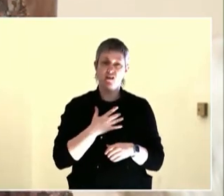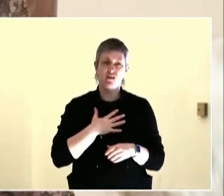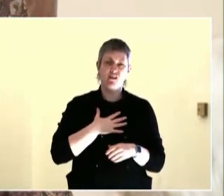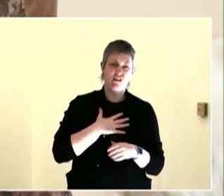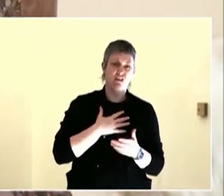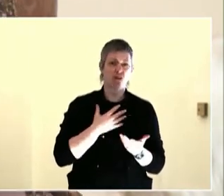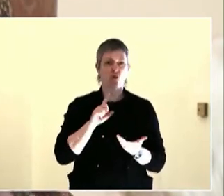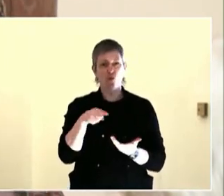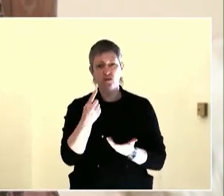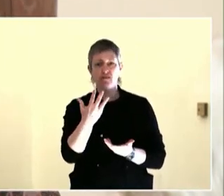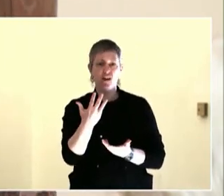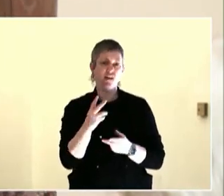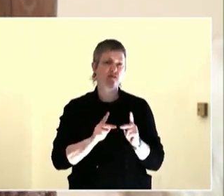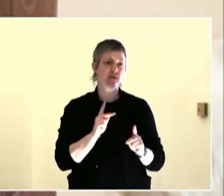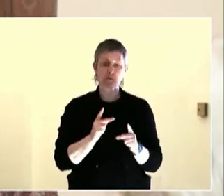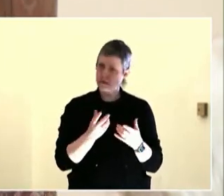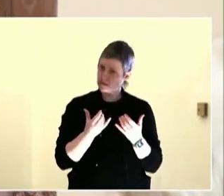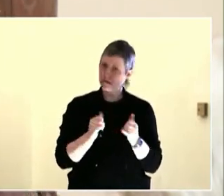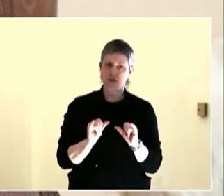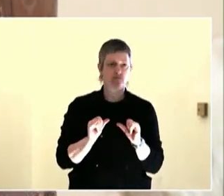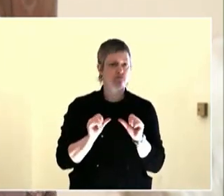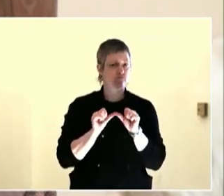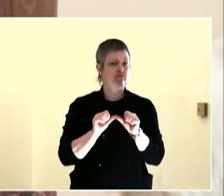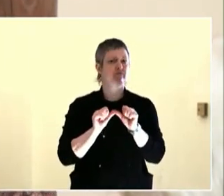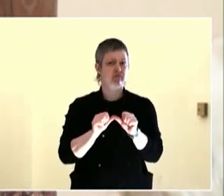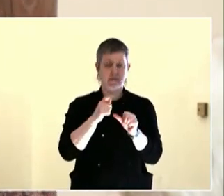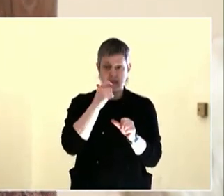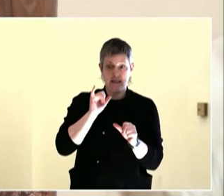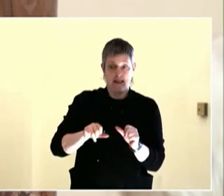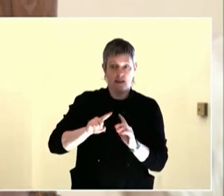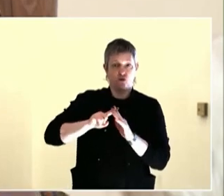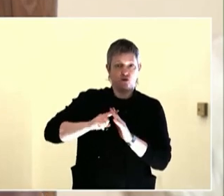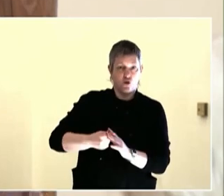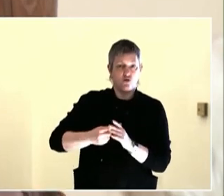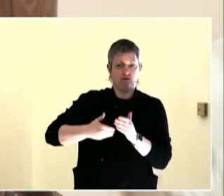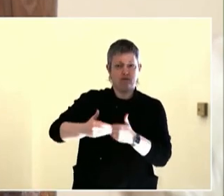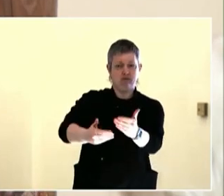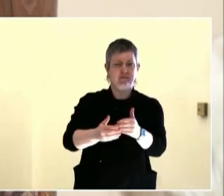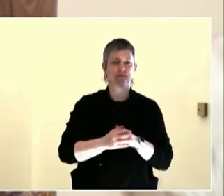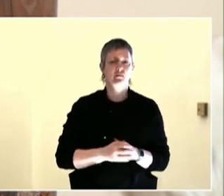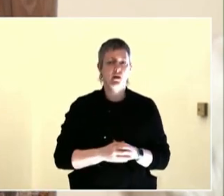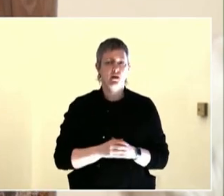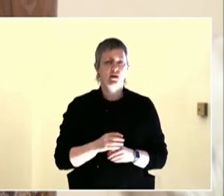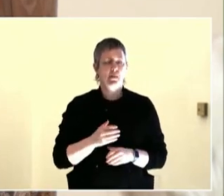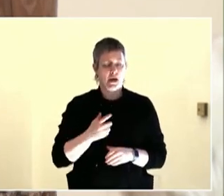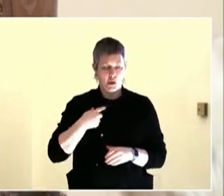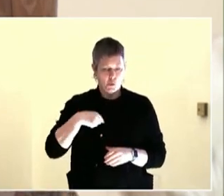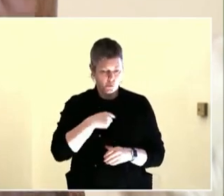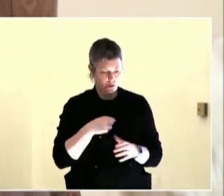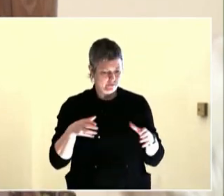People may show up at the table, and they -- and they -- the example I'm going to use is,